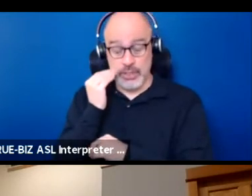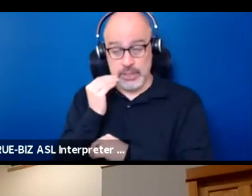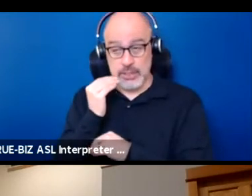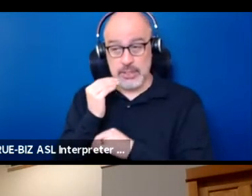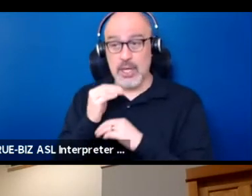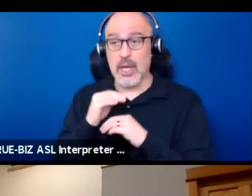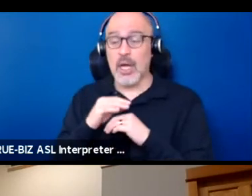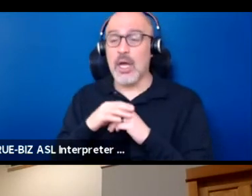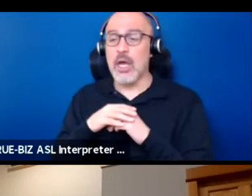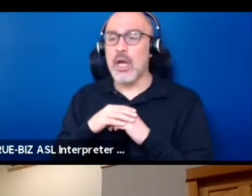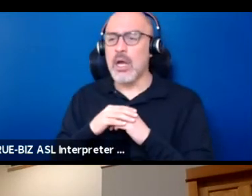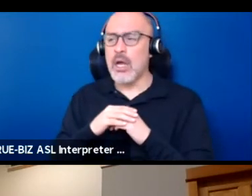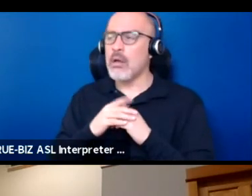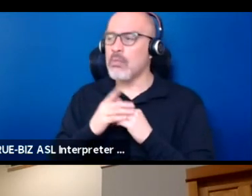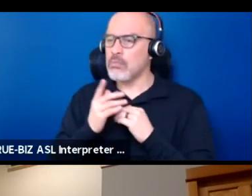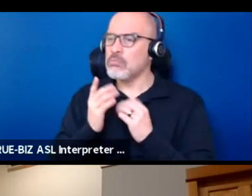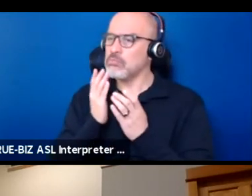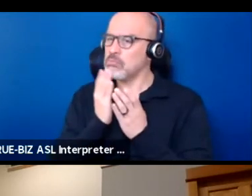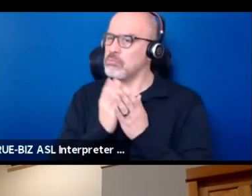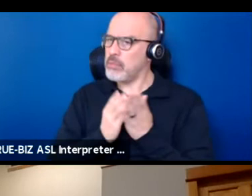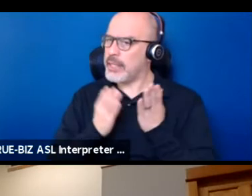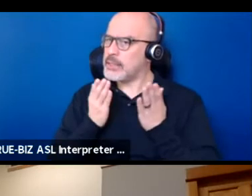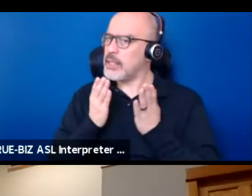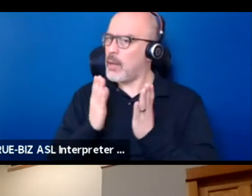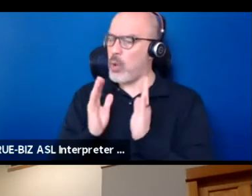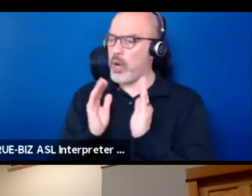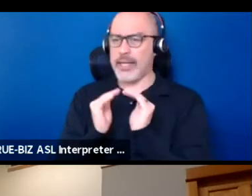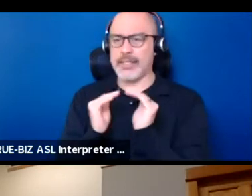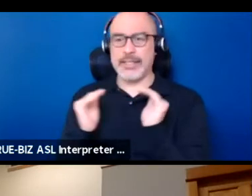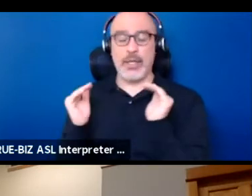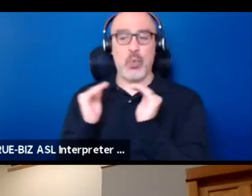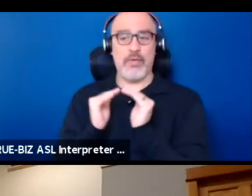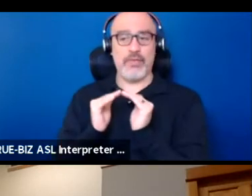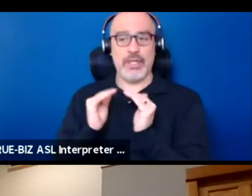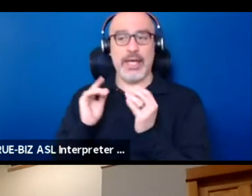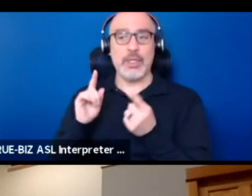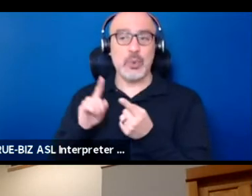in some respects is equivalent to a theatrical training.